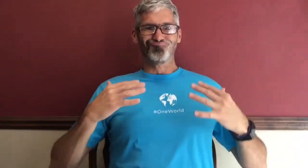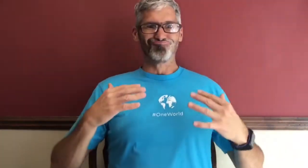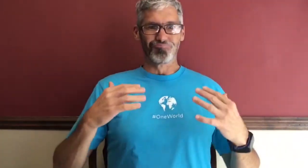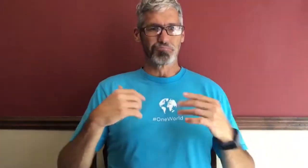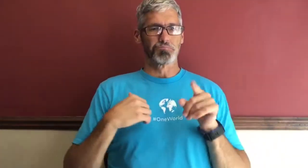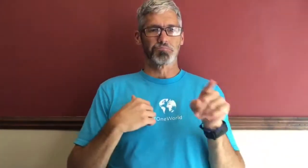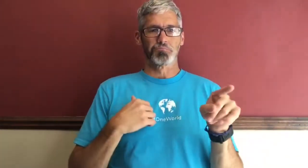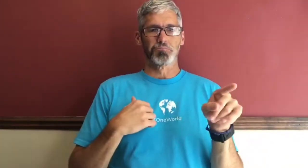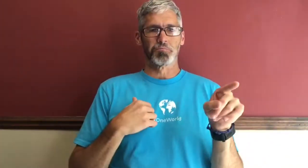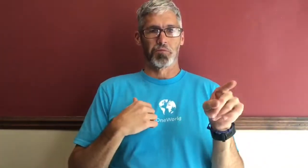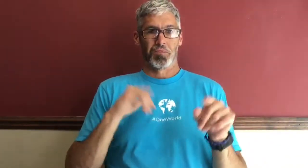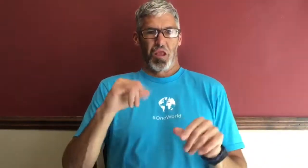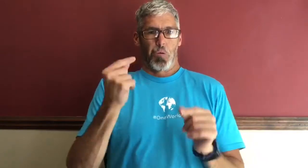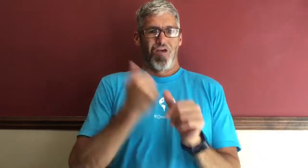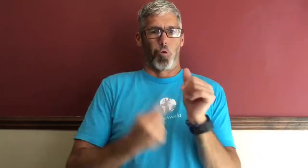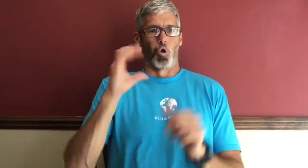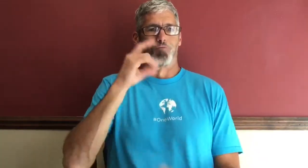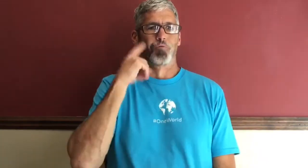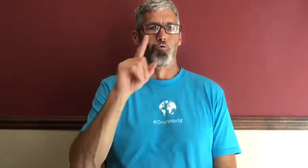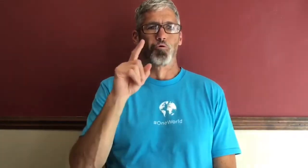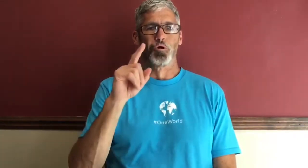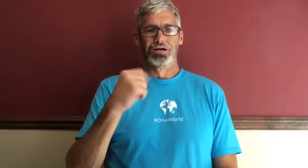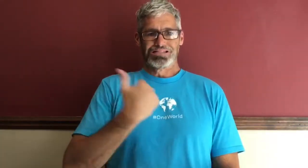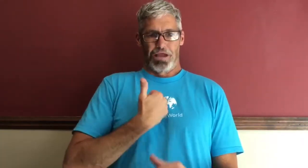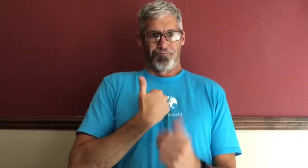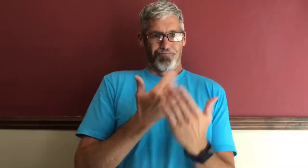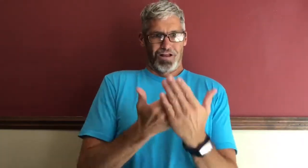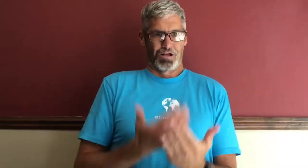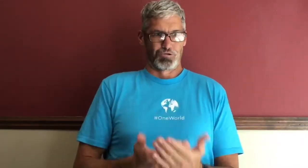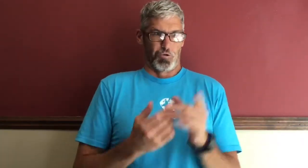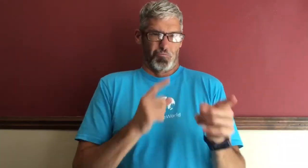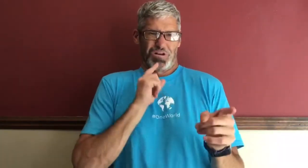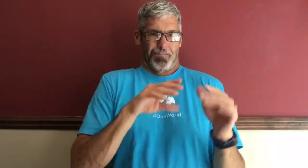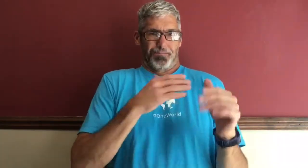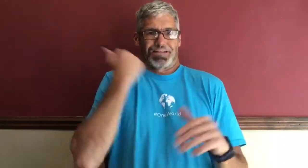happy and inspired and that's what everyone's looking for is that self